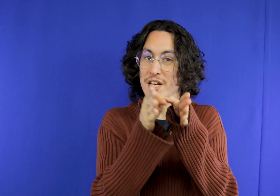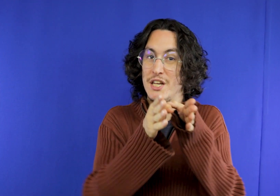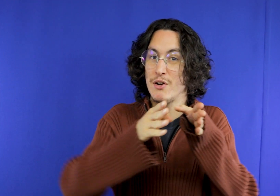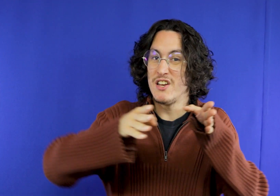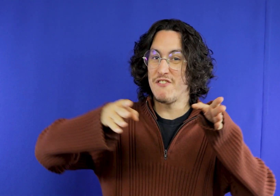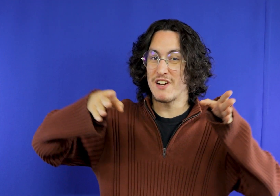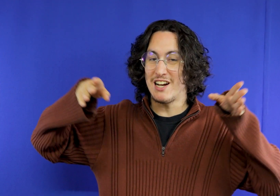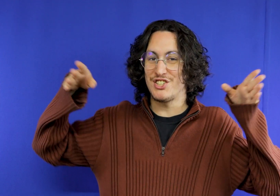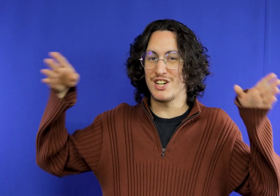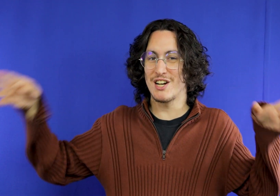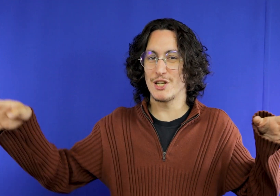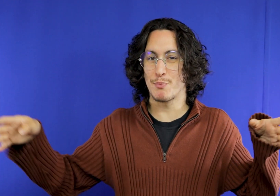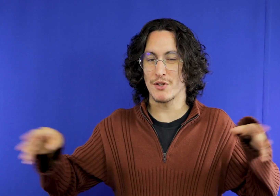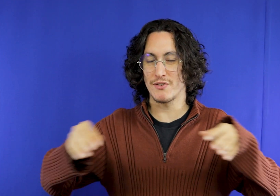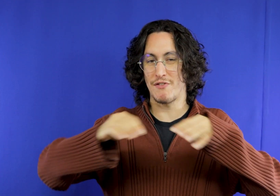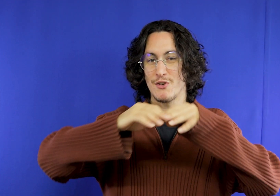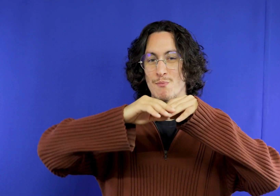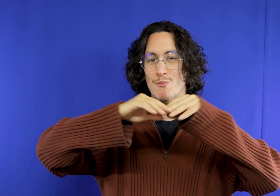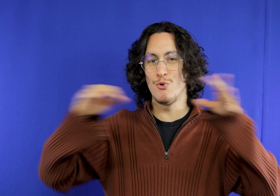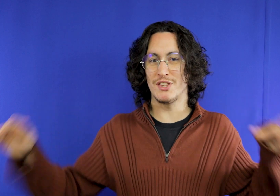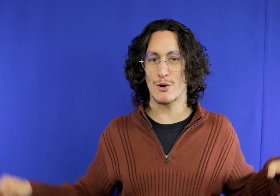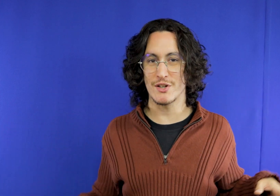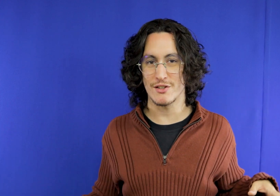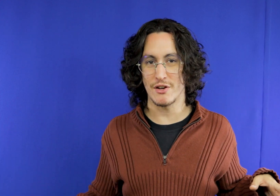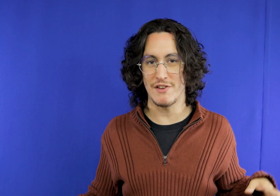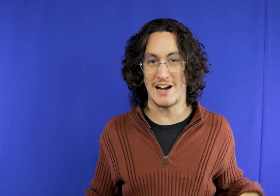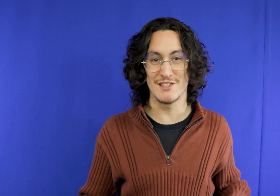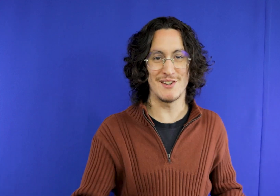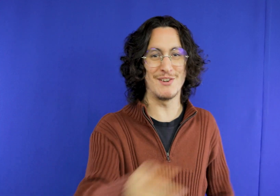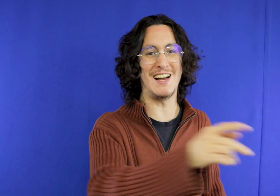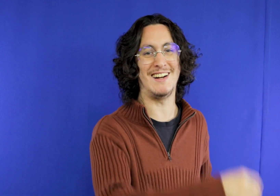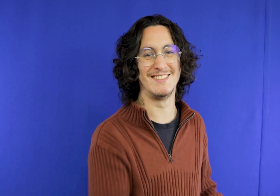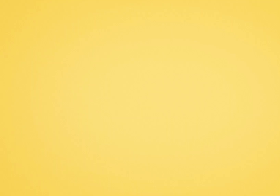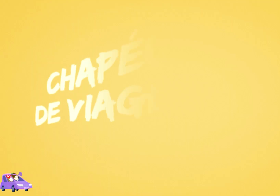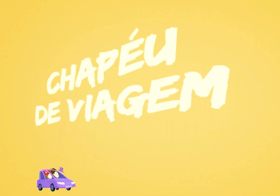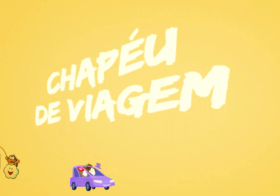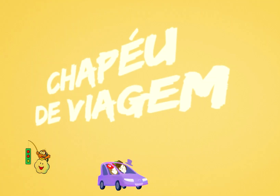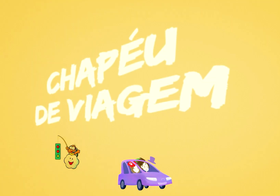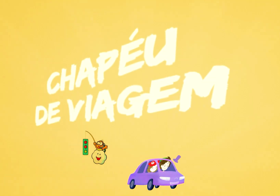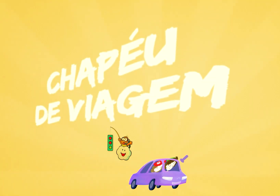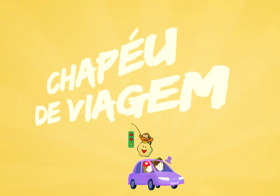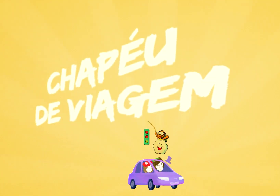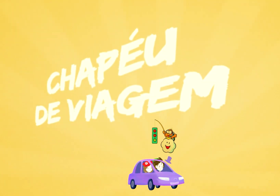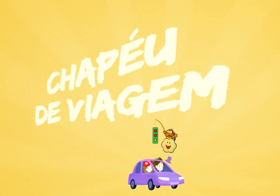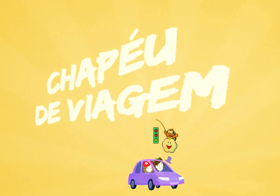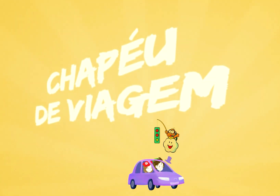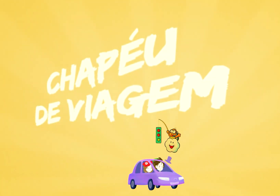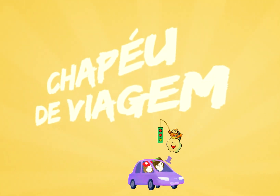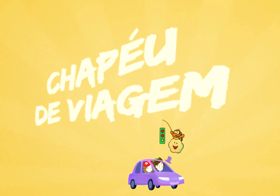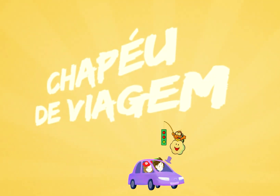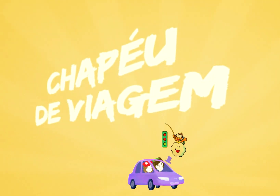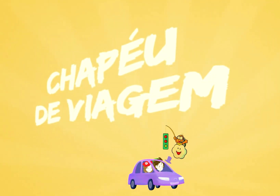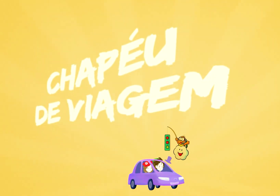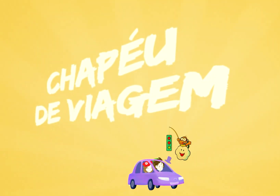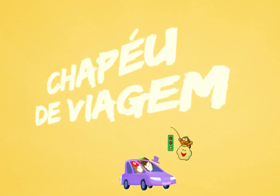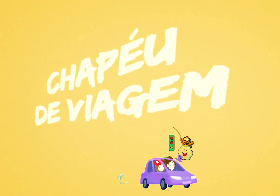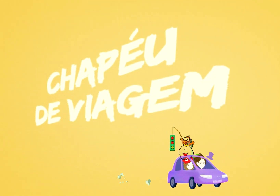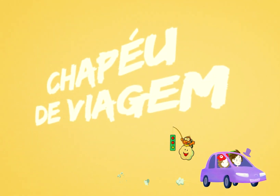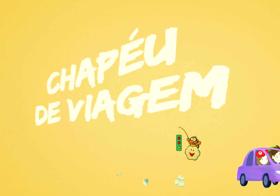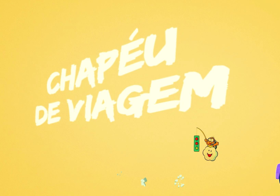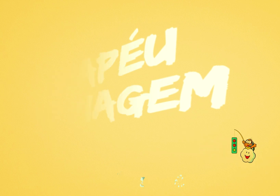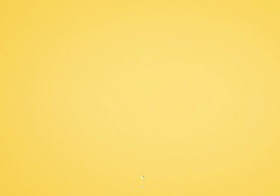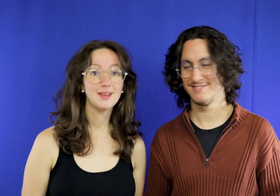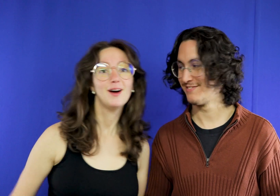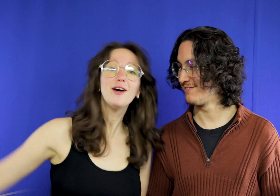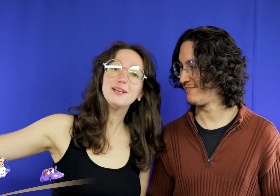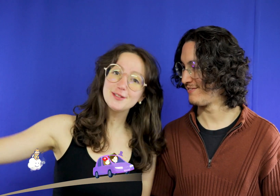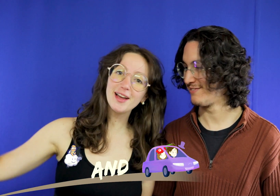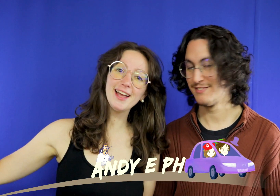he has to become giant because you are going to do it a lot your trip Come on look